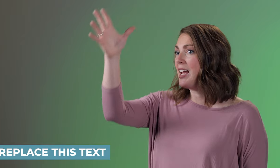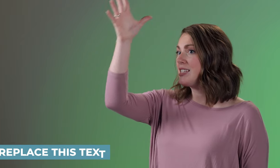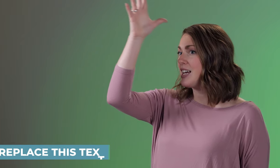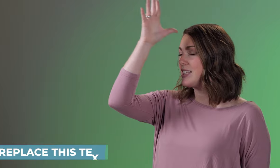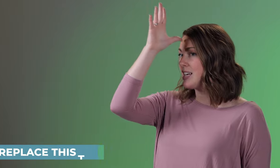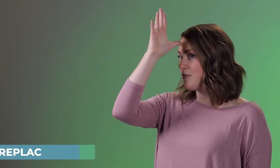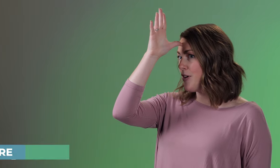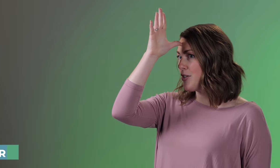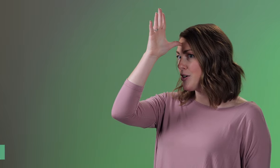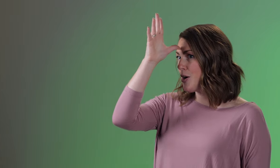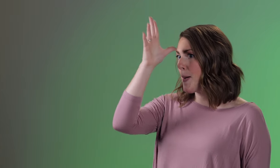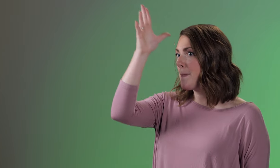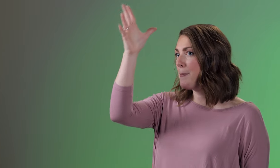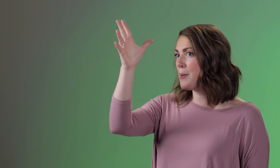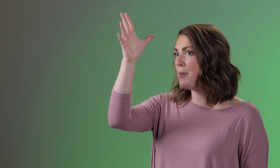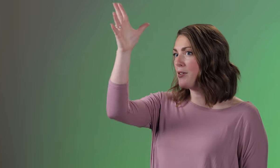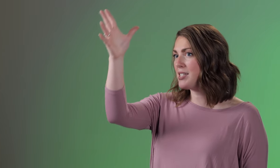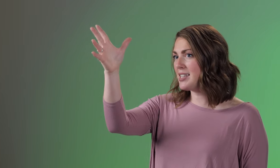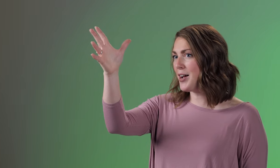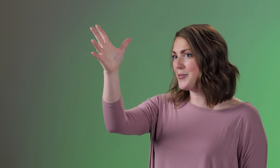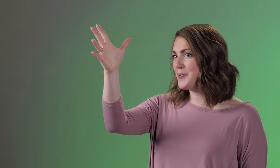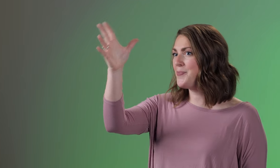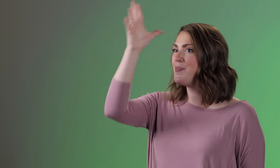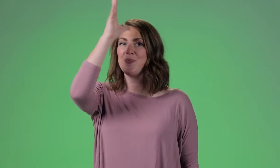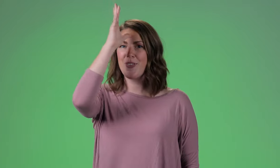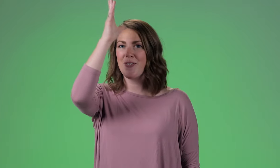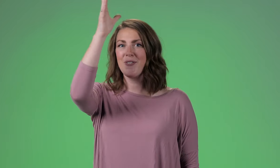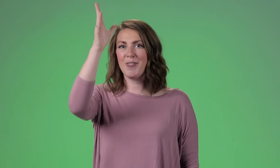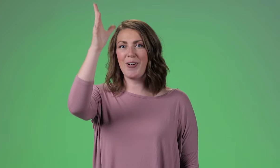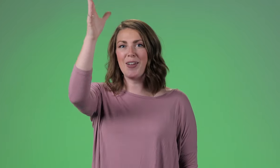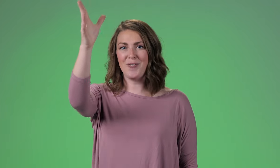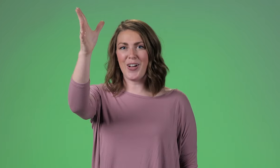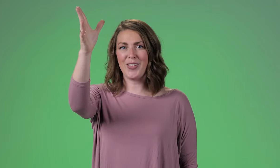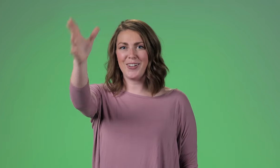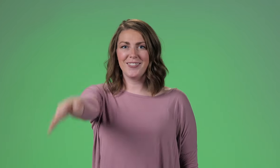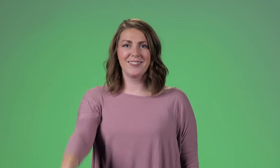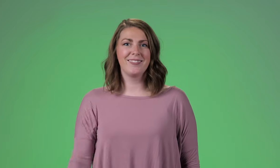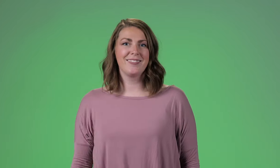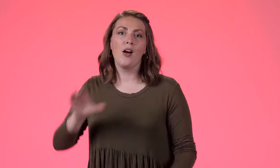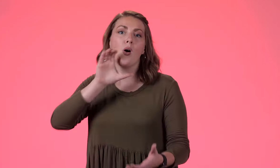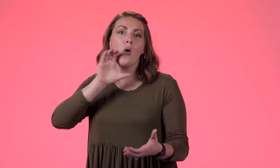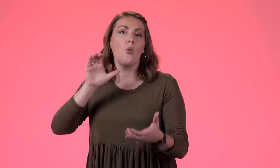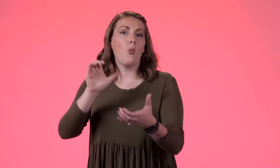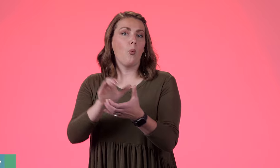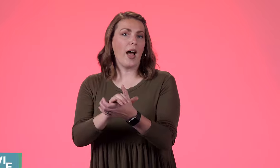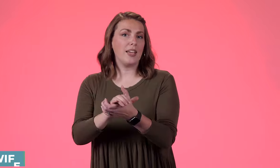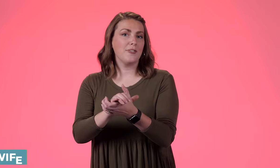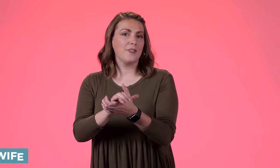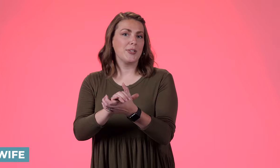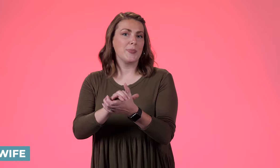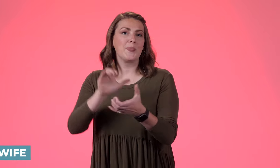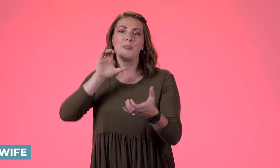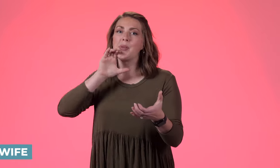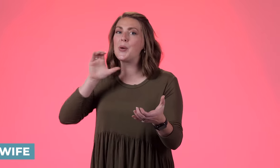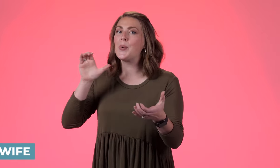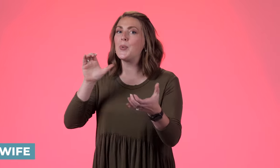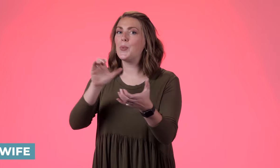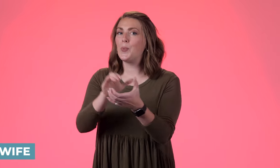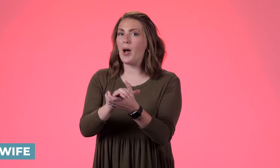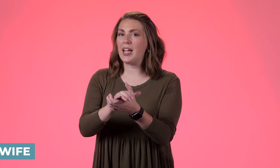It's like the sign father but it bounces out. Grandfather Wife Wife